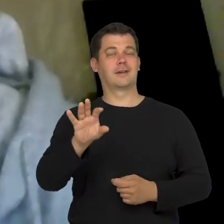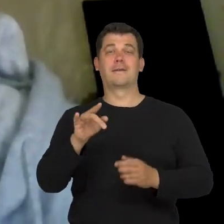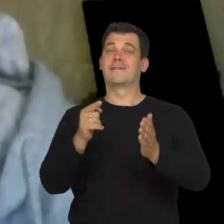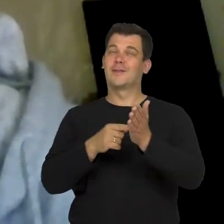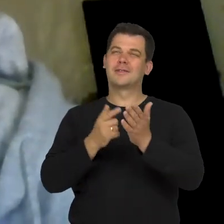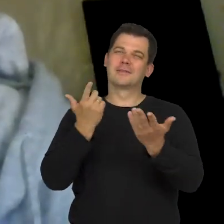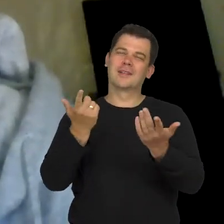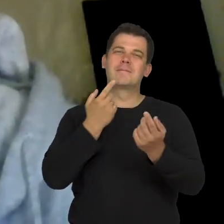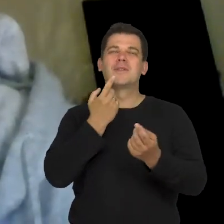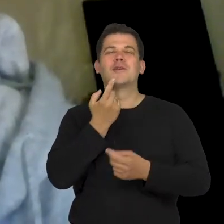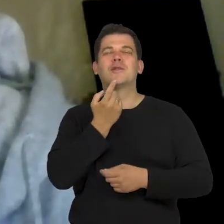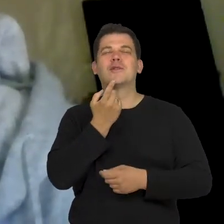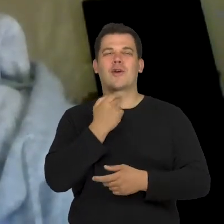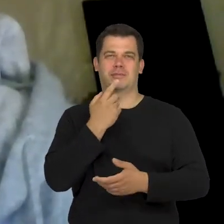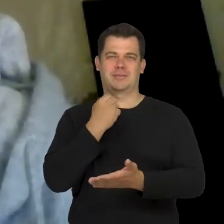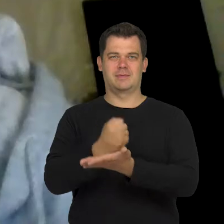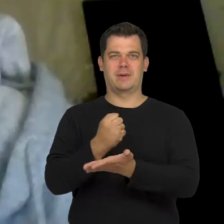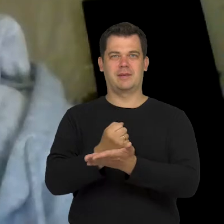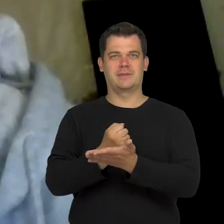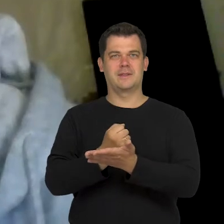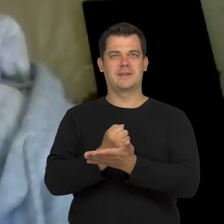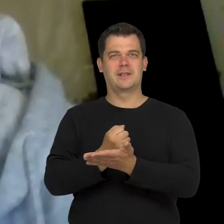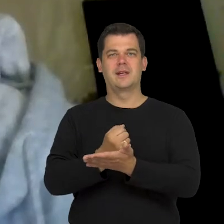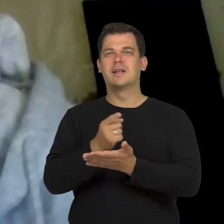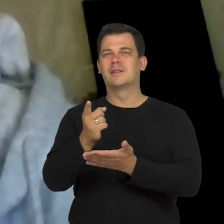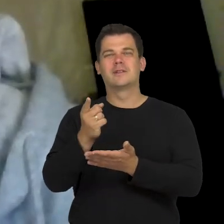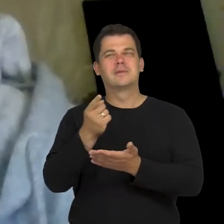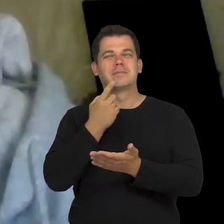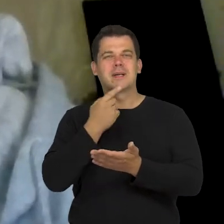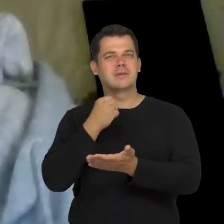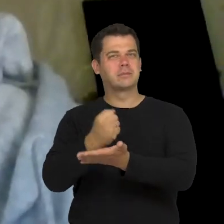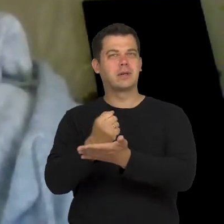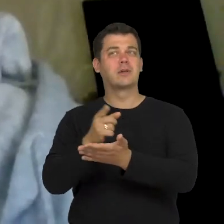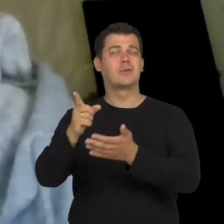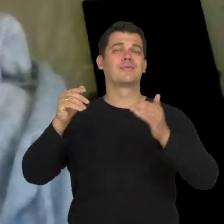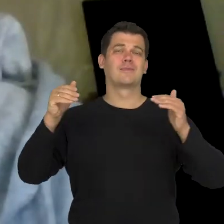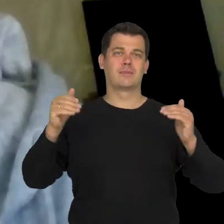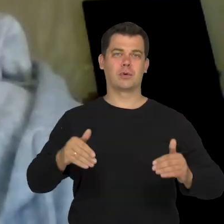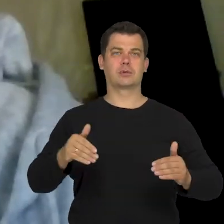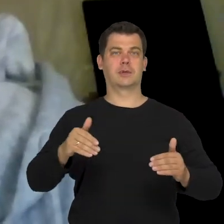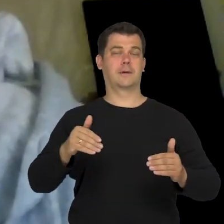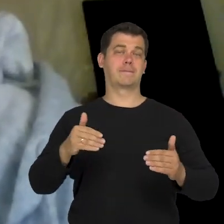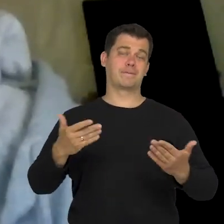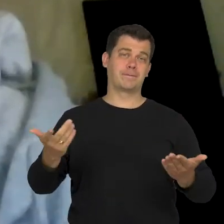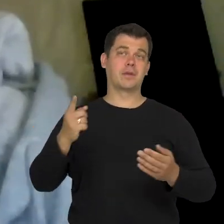Those are different reasons because there are also nuances which allow me to work on the other side